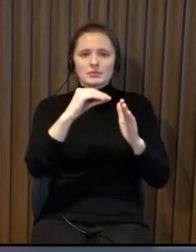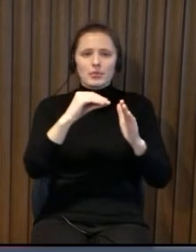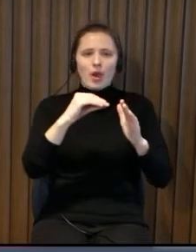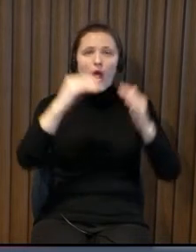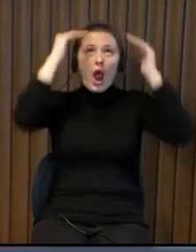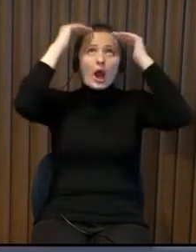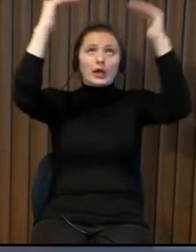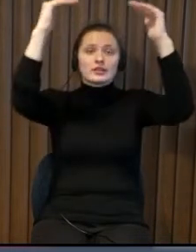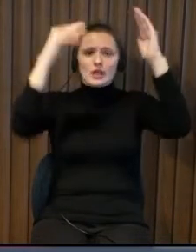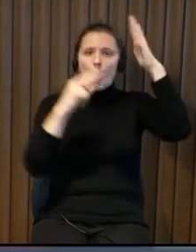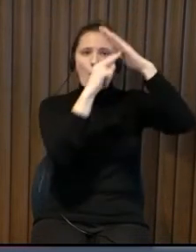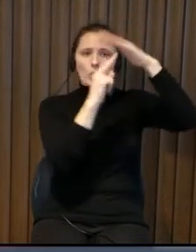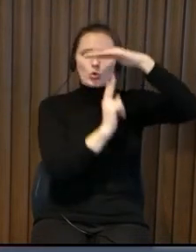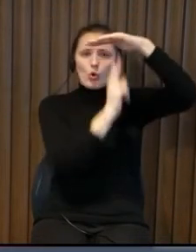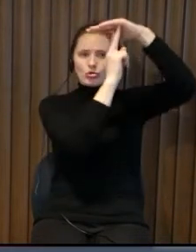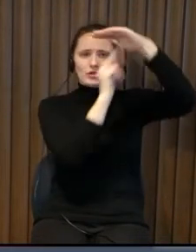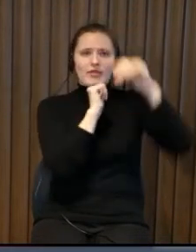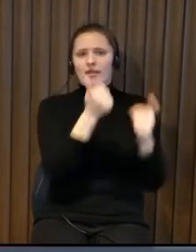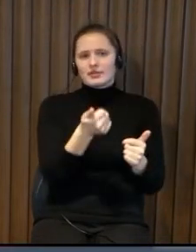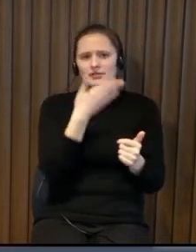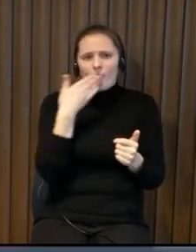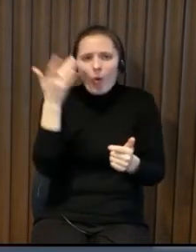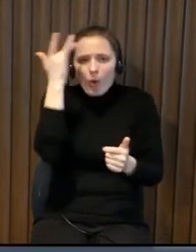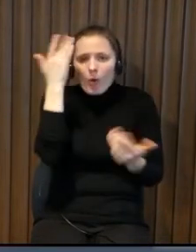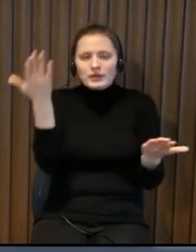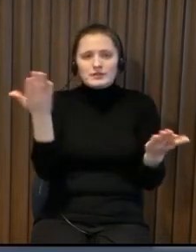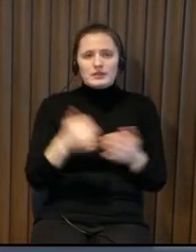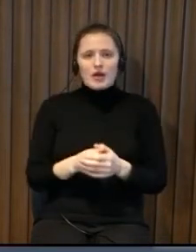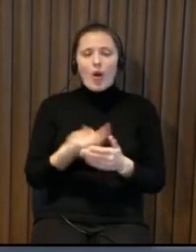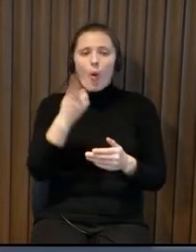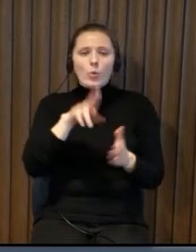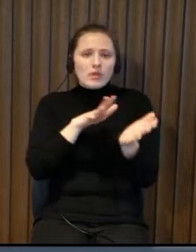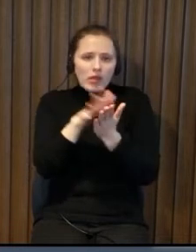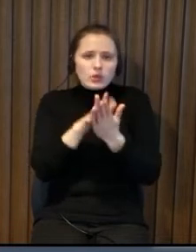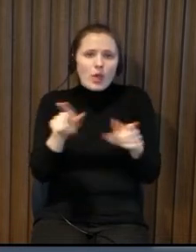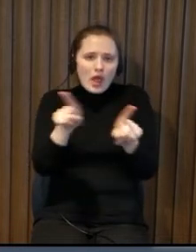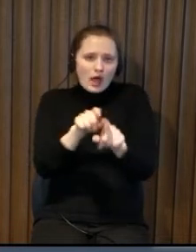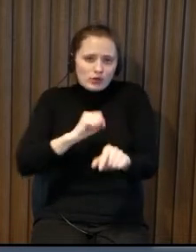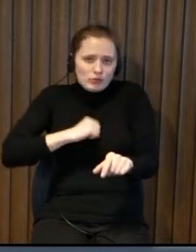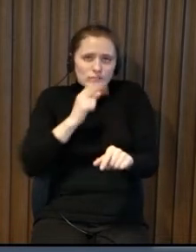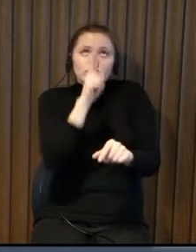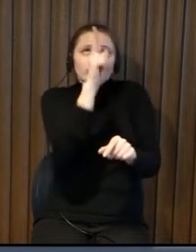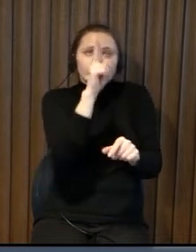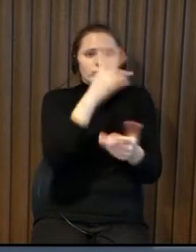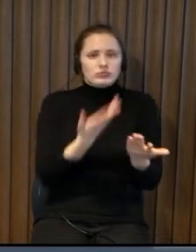this and that but very often if we talk also about plugs the regulation doesn't say where we should